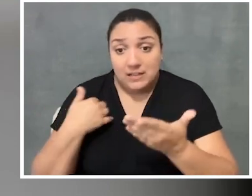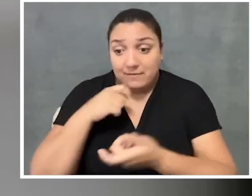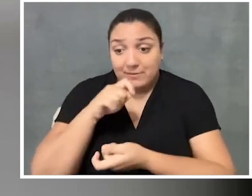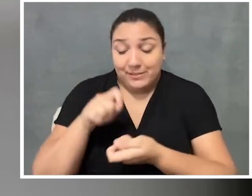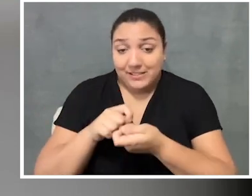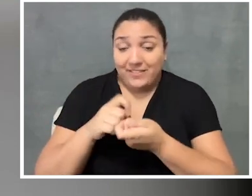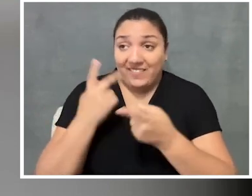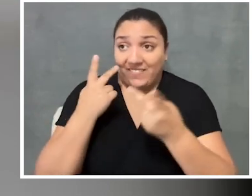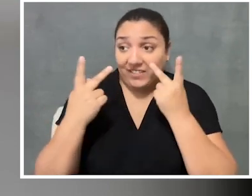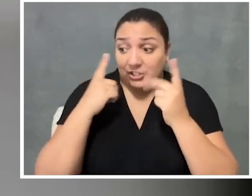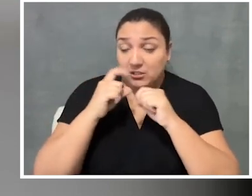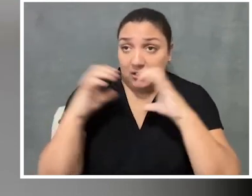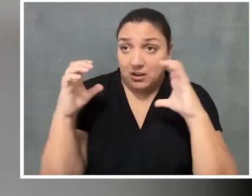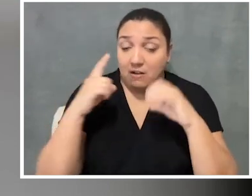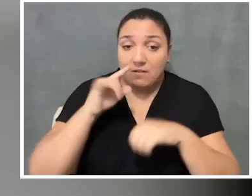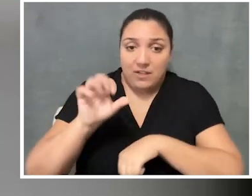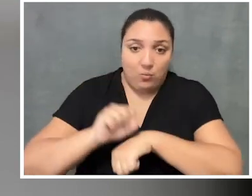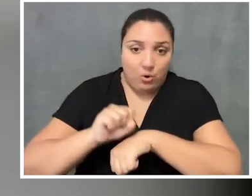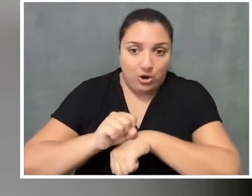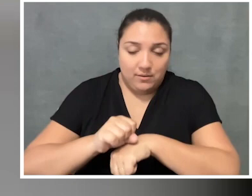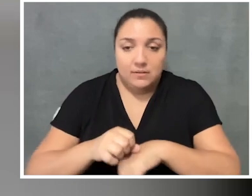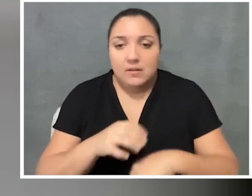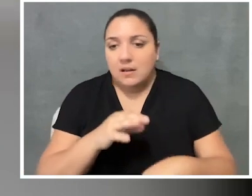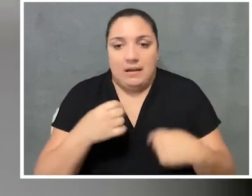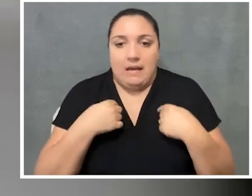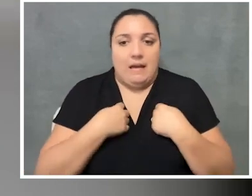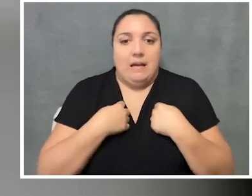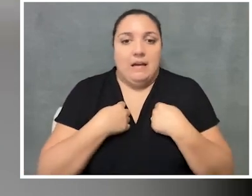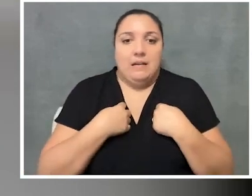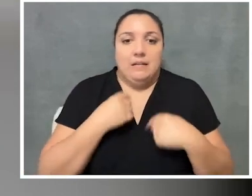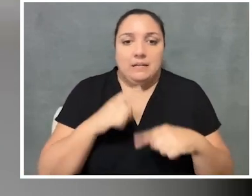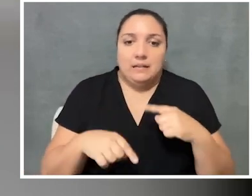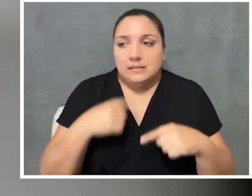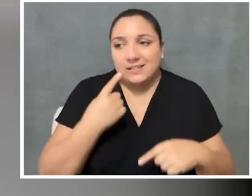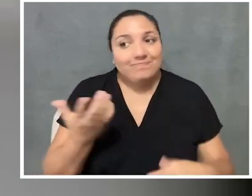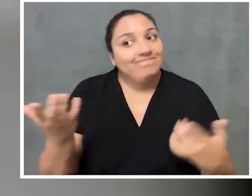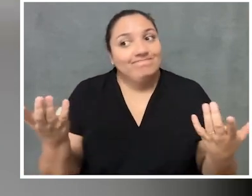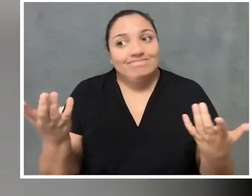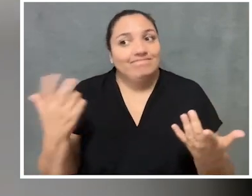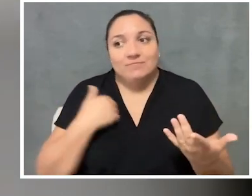do have a very specific vision about their work. And I am not one to tell somebody they have